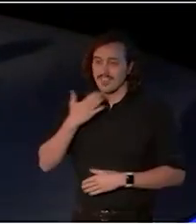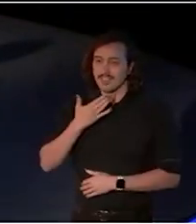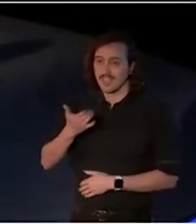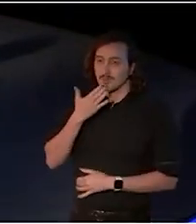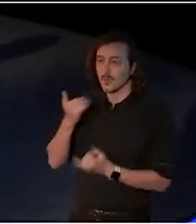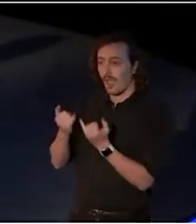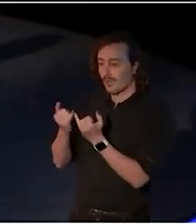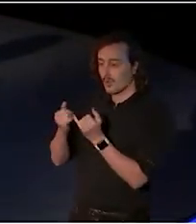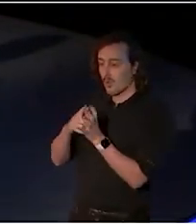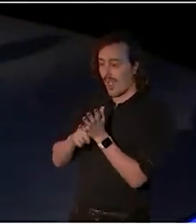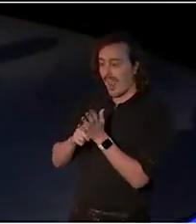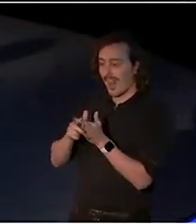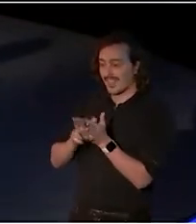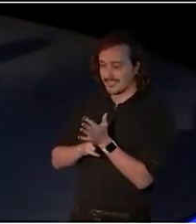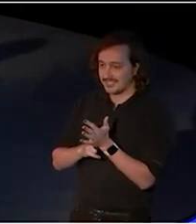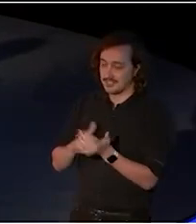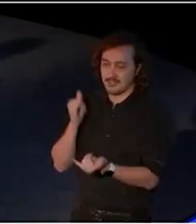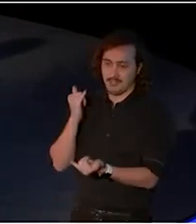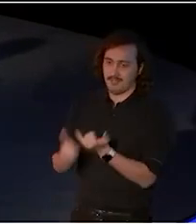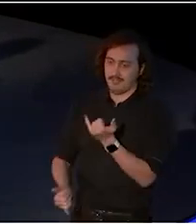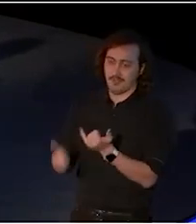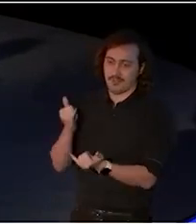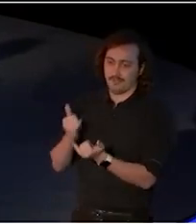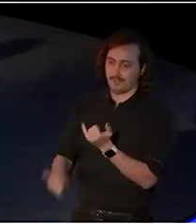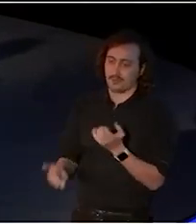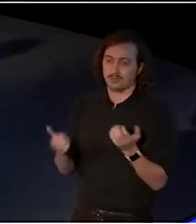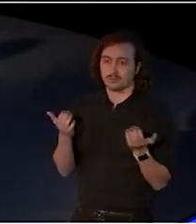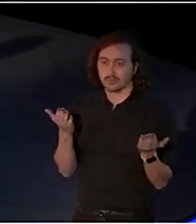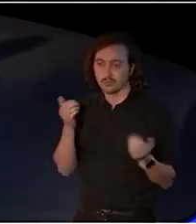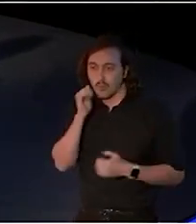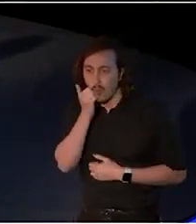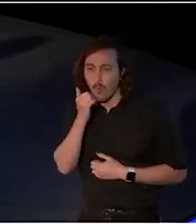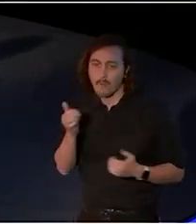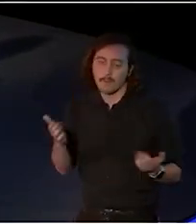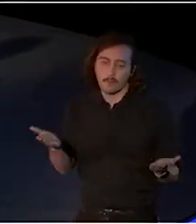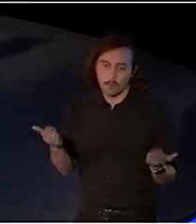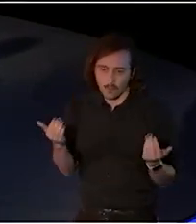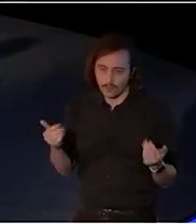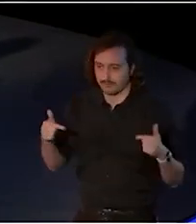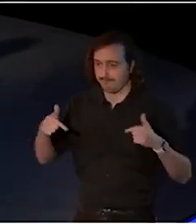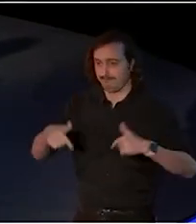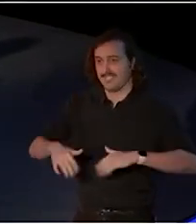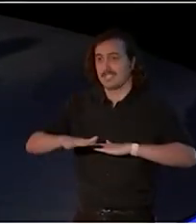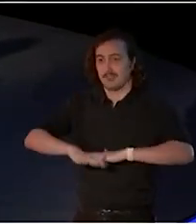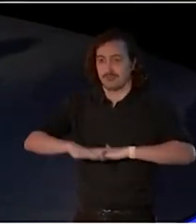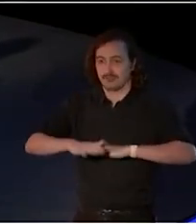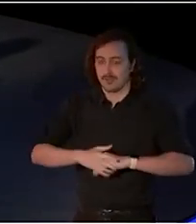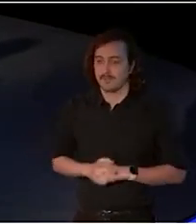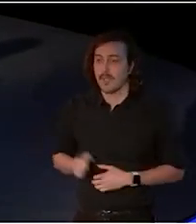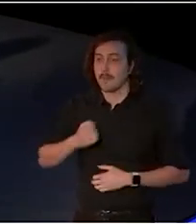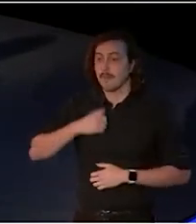for that characteristically warm and very generous welcome to country. I'm Adrian Collette, and it's my immense